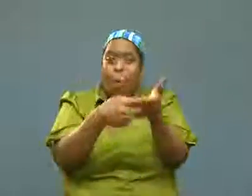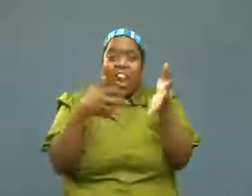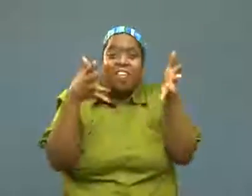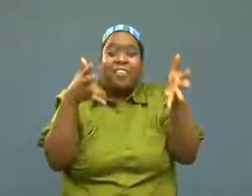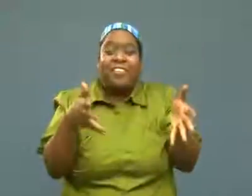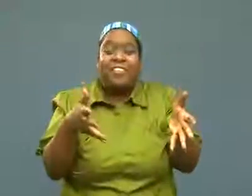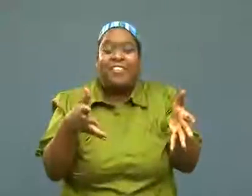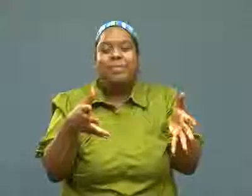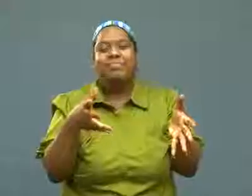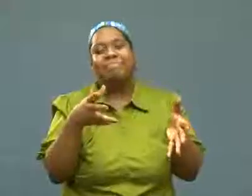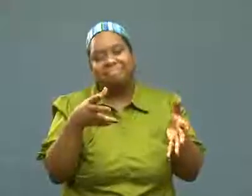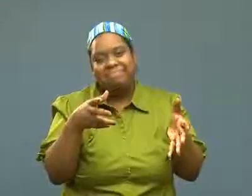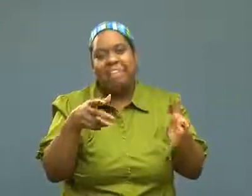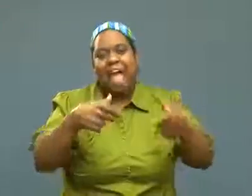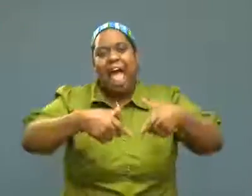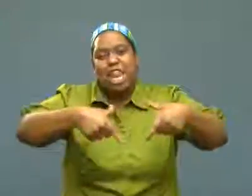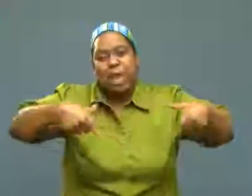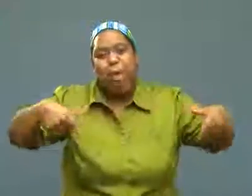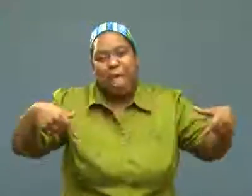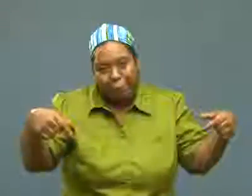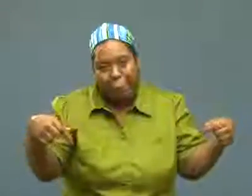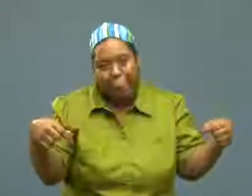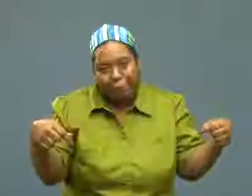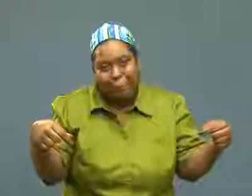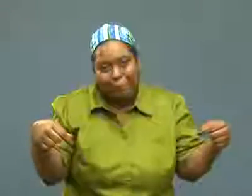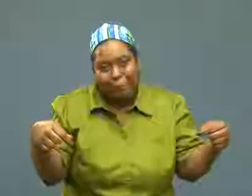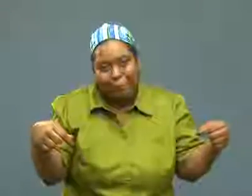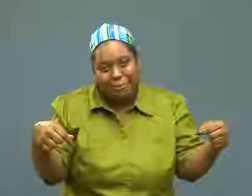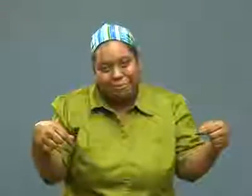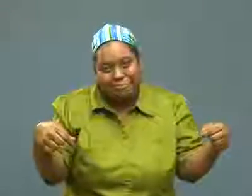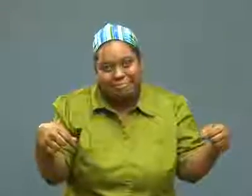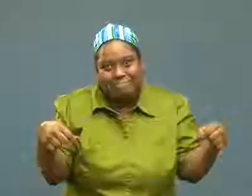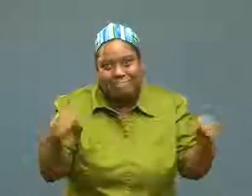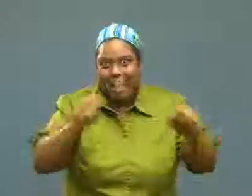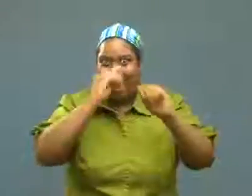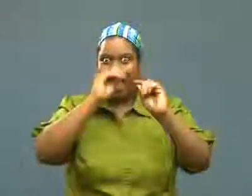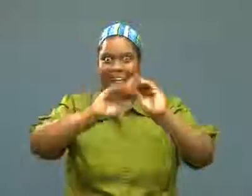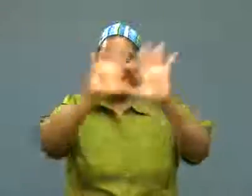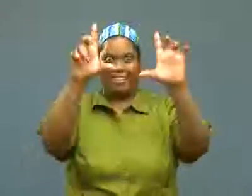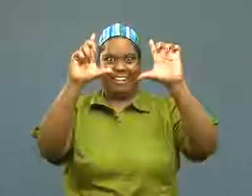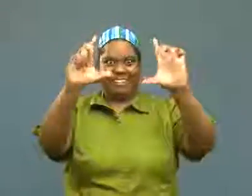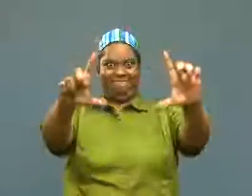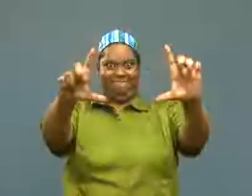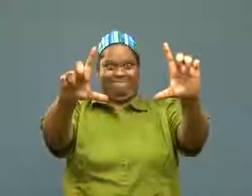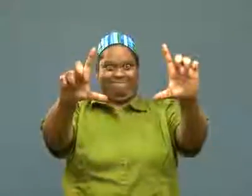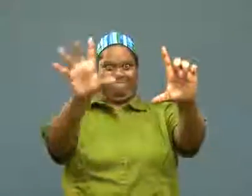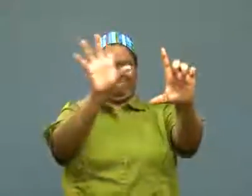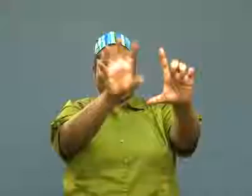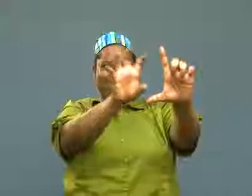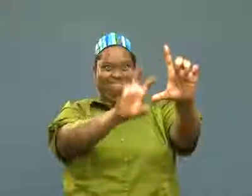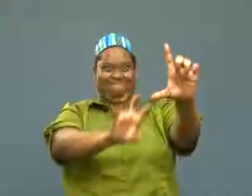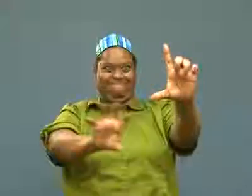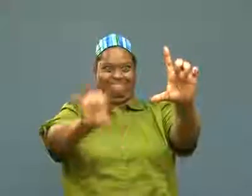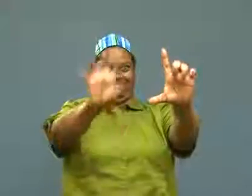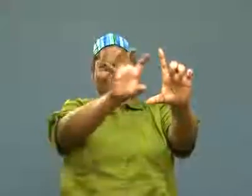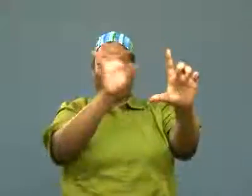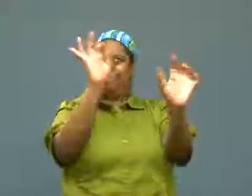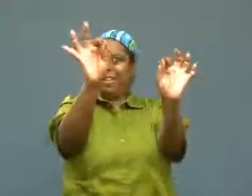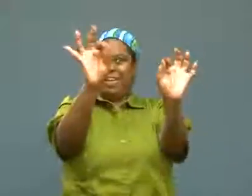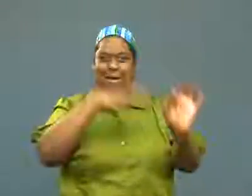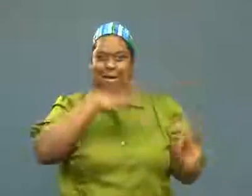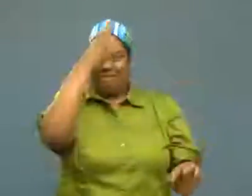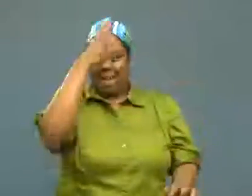with her underwear showing, clear as day, this big hole in her pants.